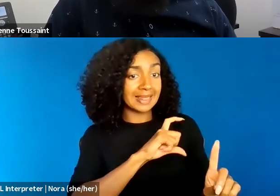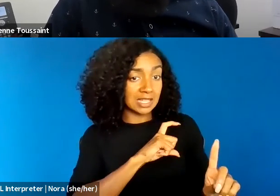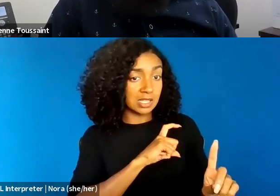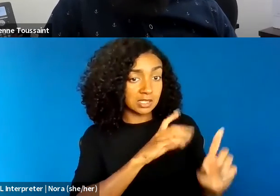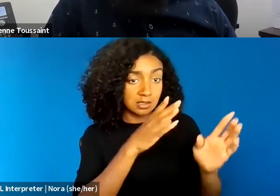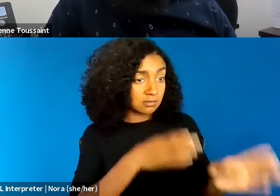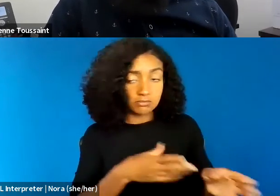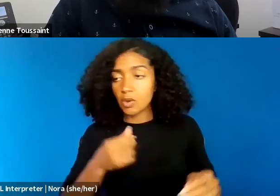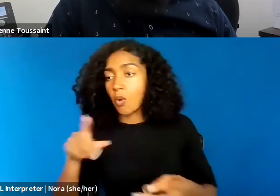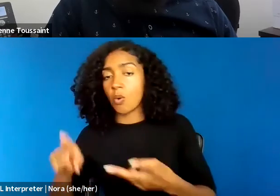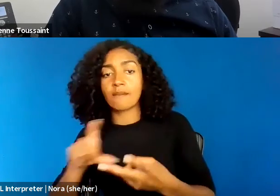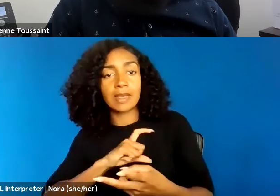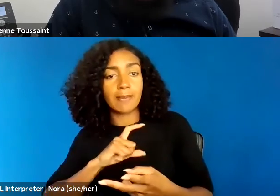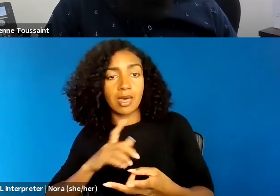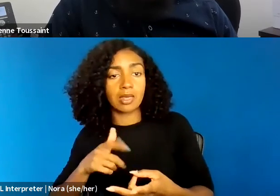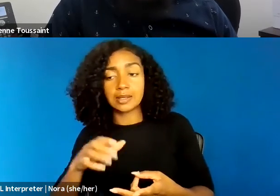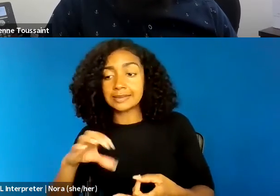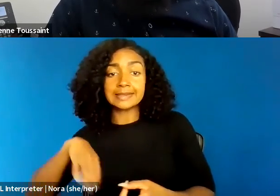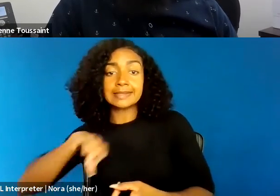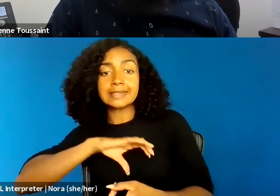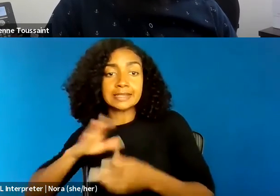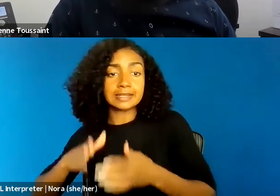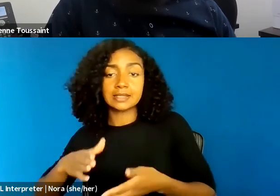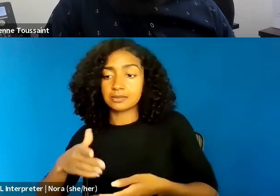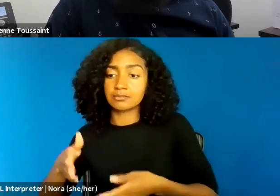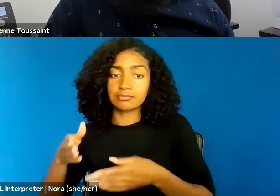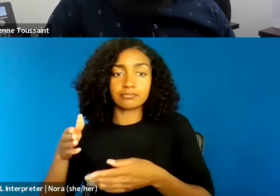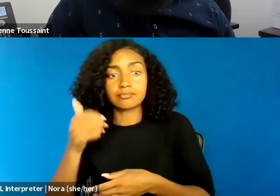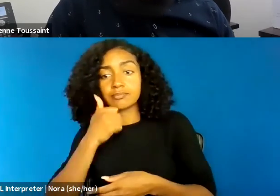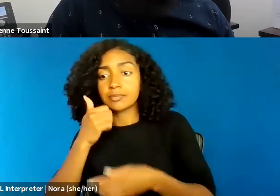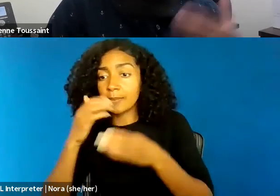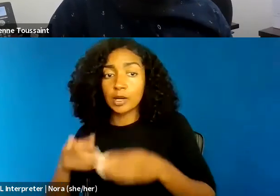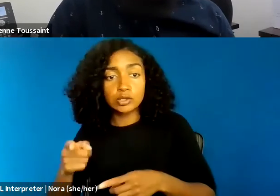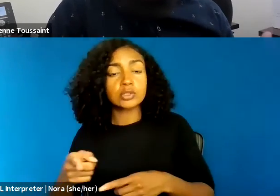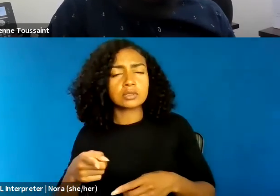And so I think it's an incredibly important point, you know, stemming from Kimberly Crenshaw's thinking